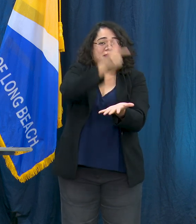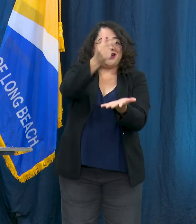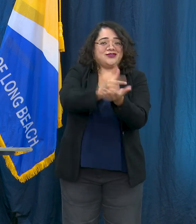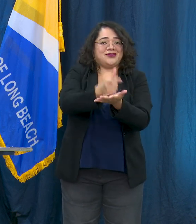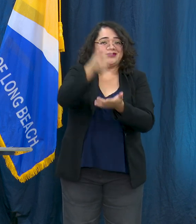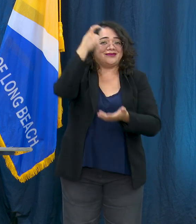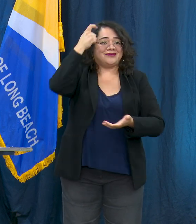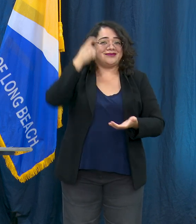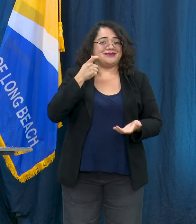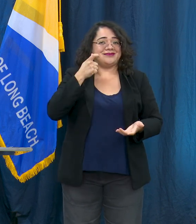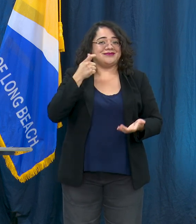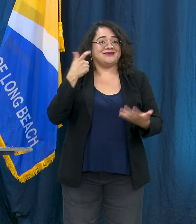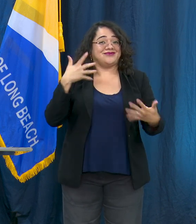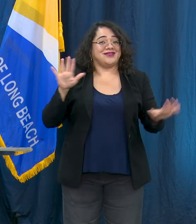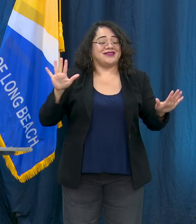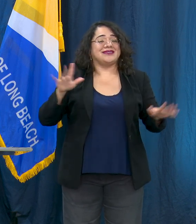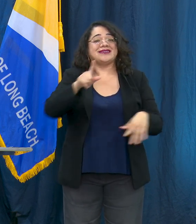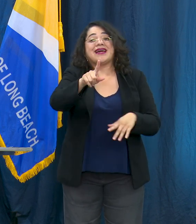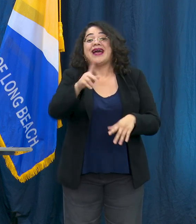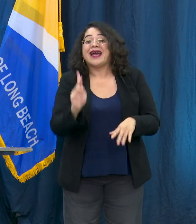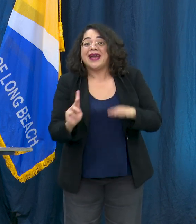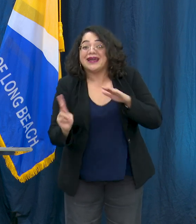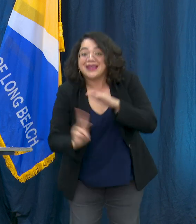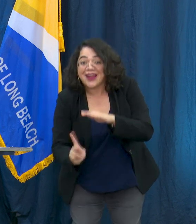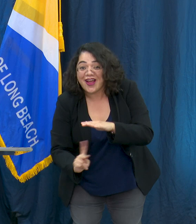Whether you're graduating from kindergarten, whether you're graduating from